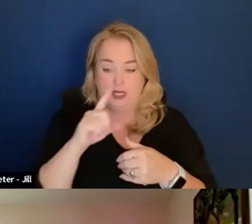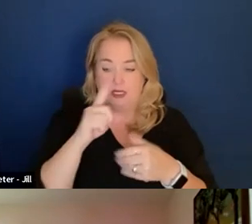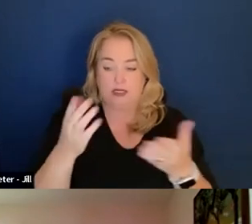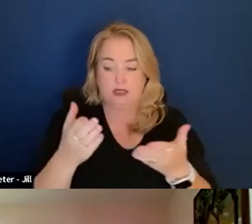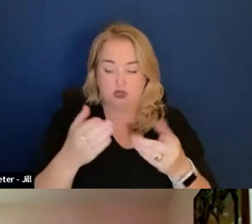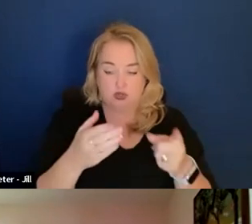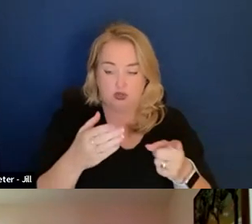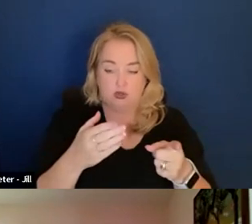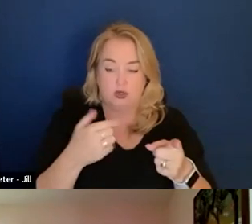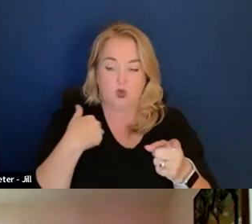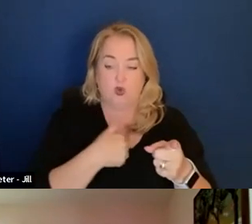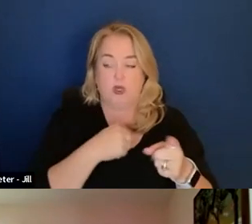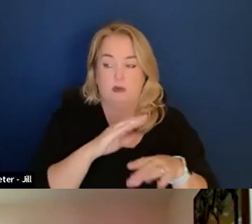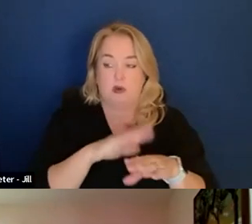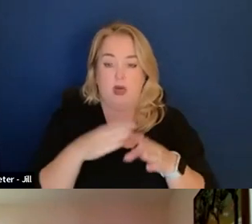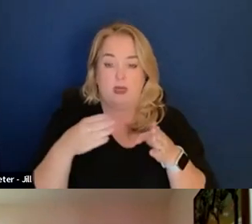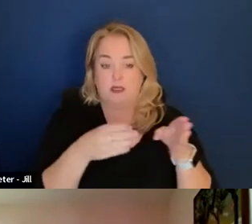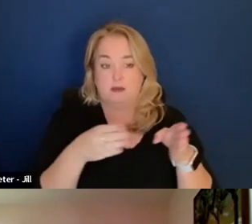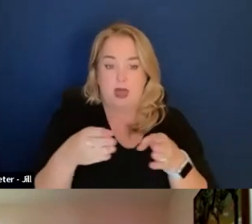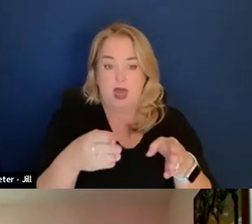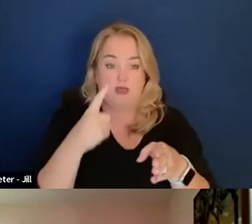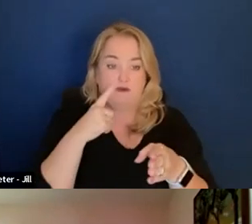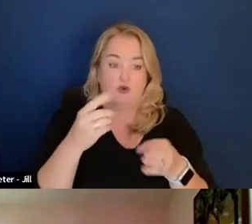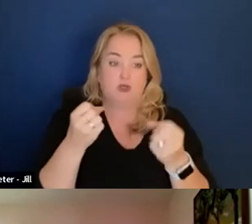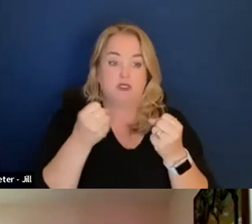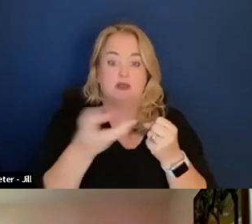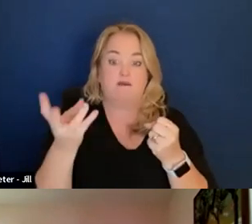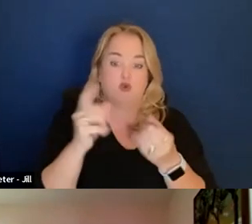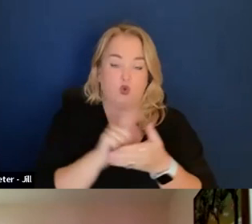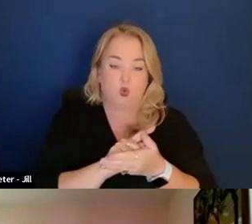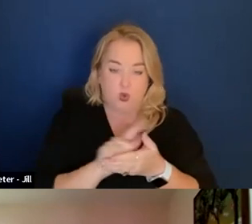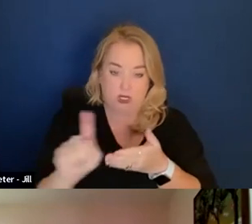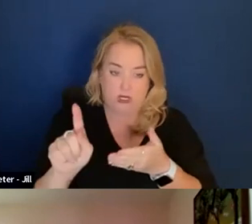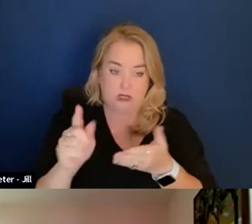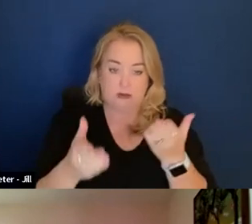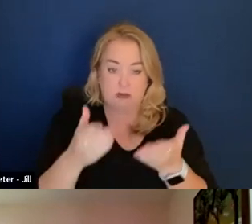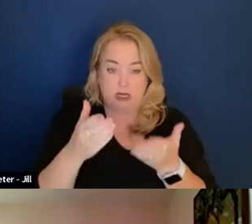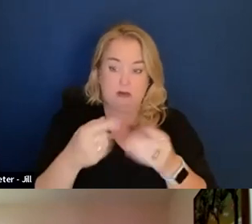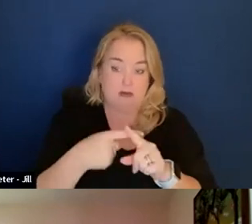We have been on this path for the last several weeks. It feels like perhaps a couple of months.